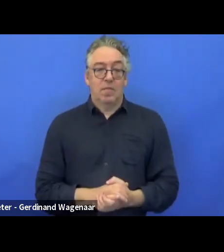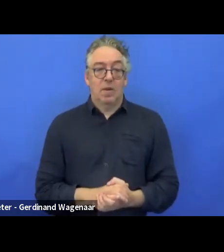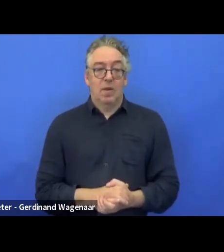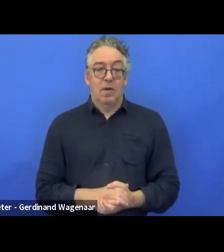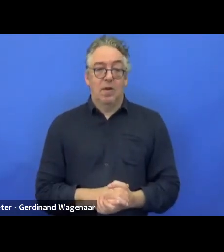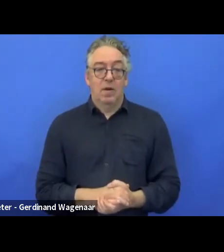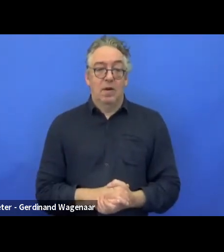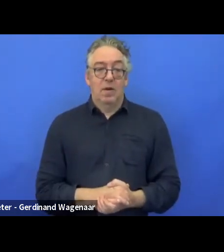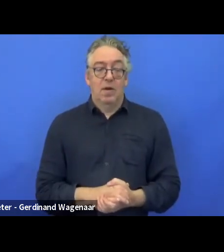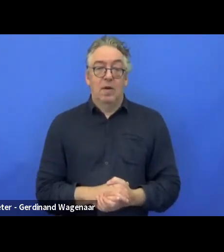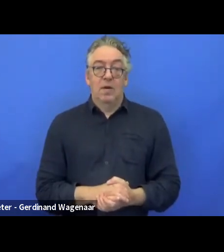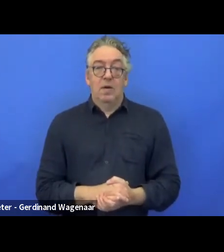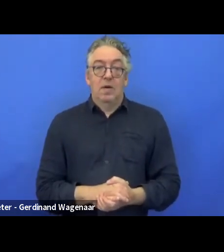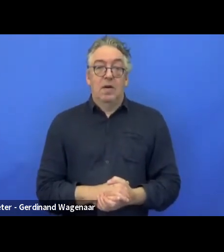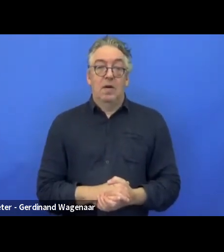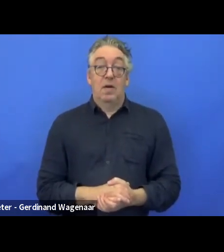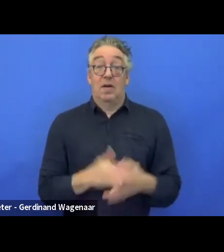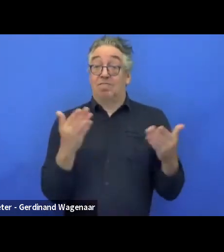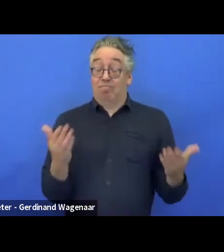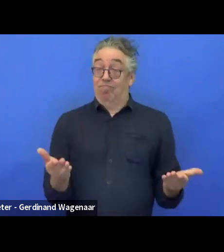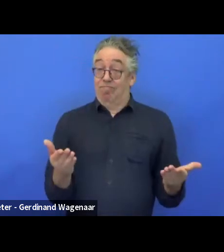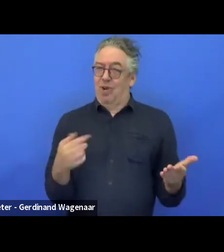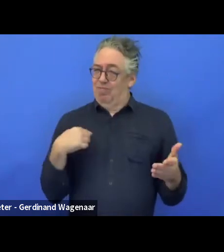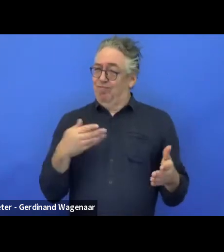That is why they wanted to work with people with disabilities